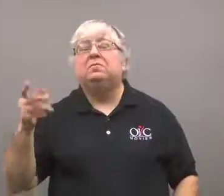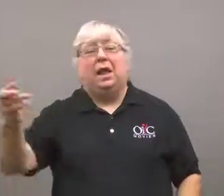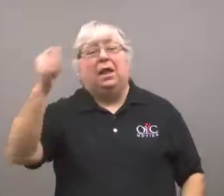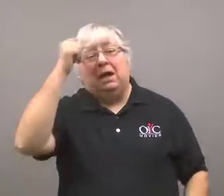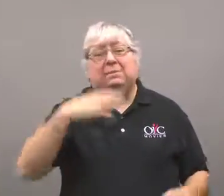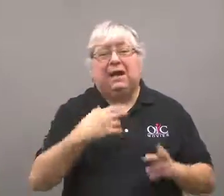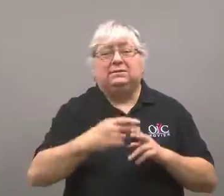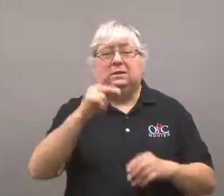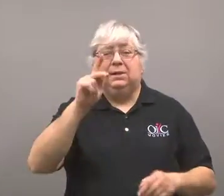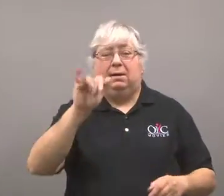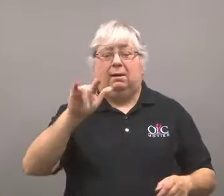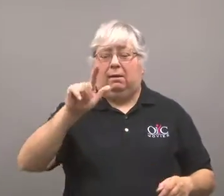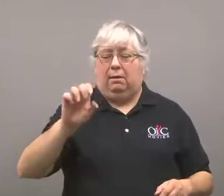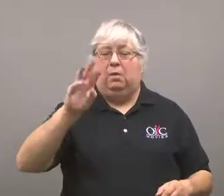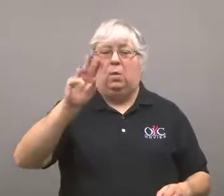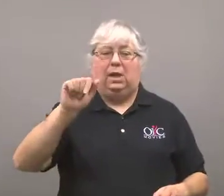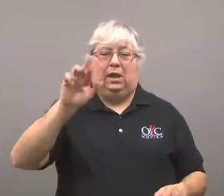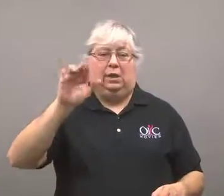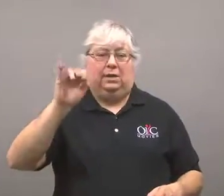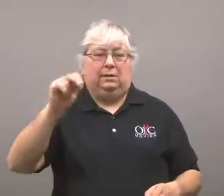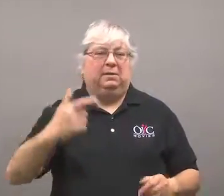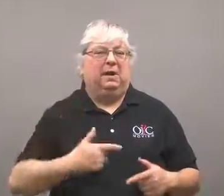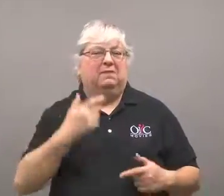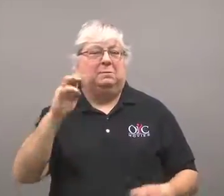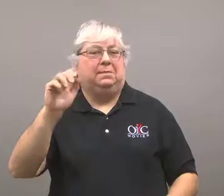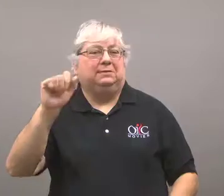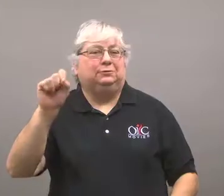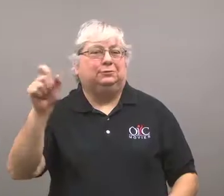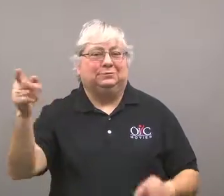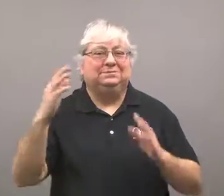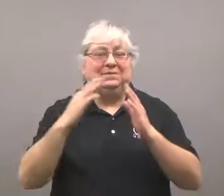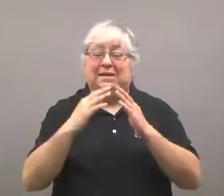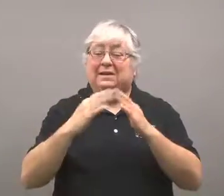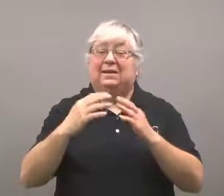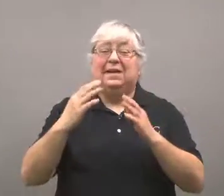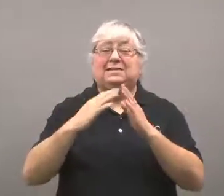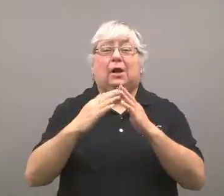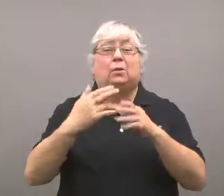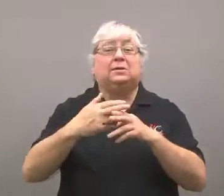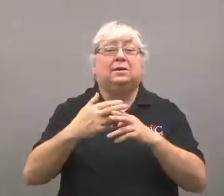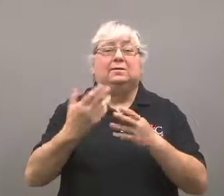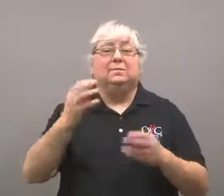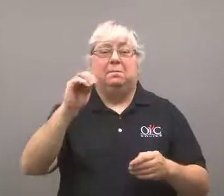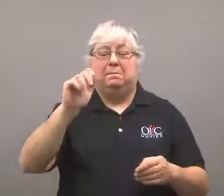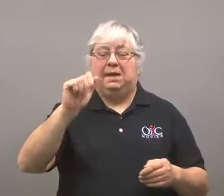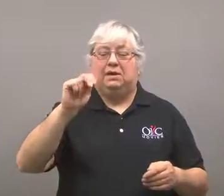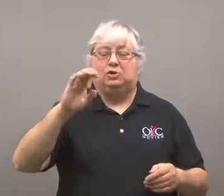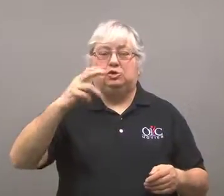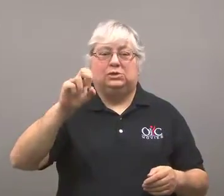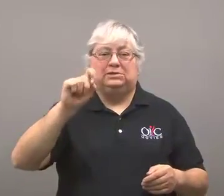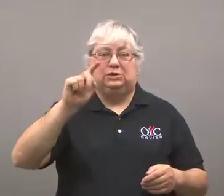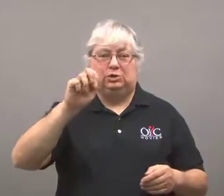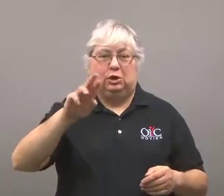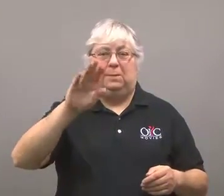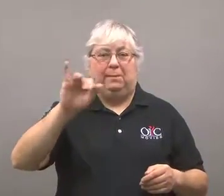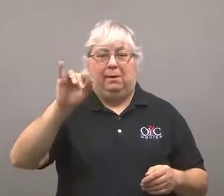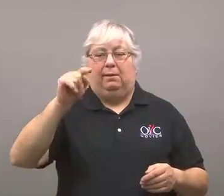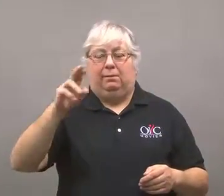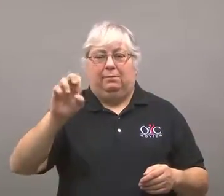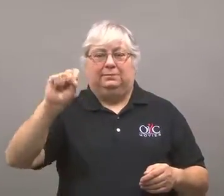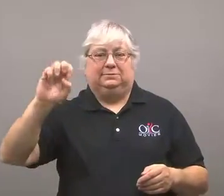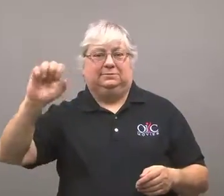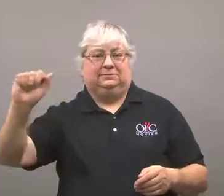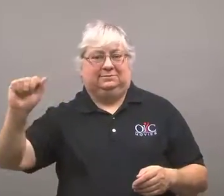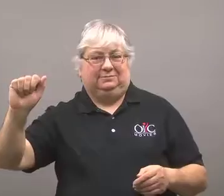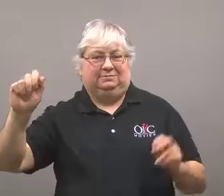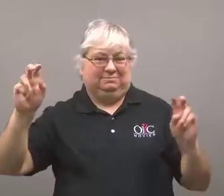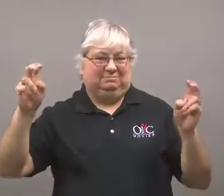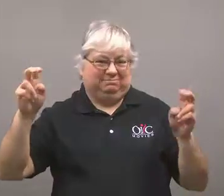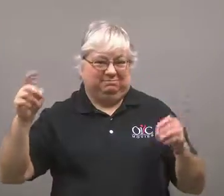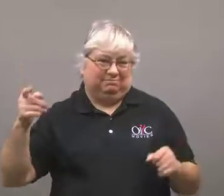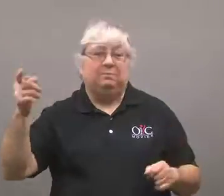Kyle Waring lives in Manchester-by-the-Sea, Massachusetts.